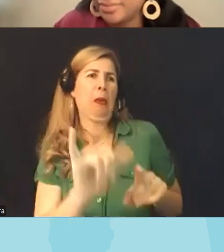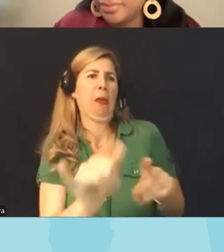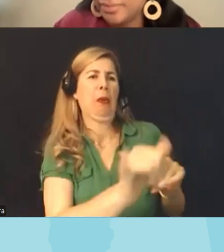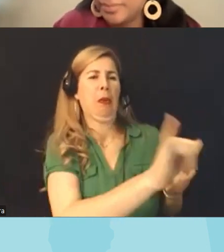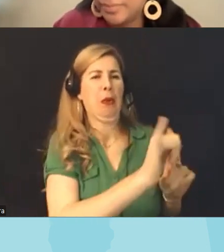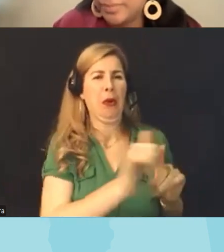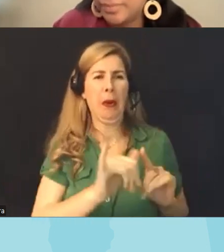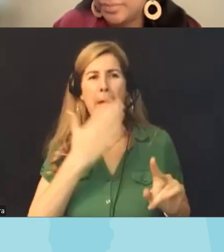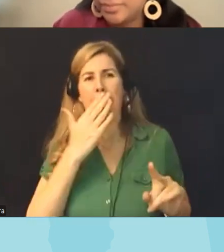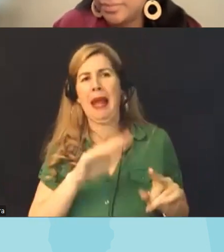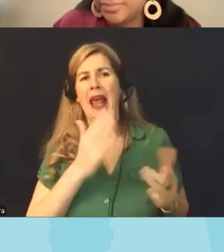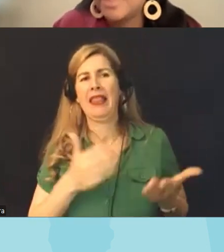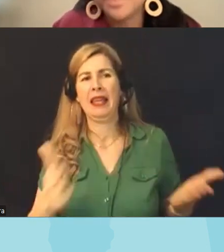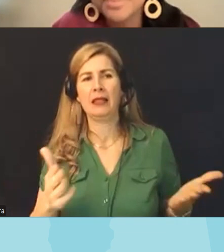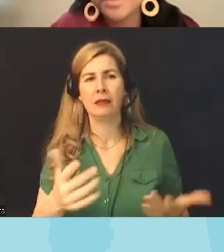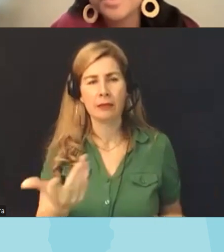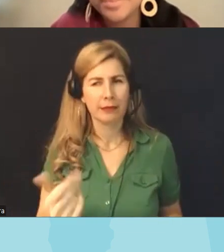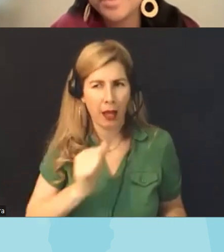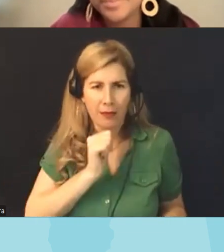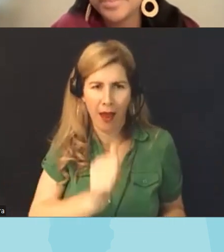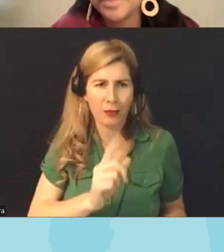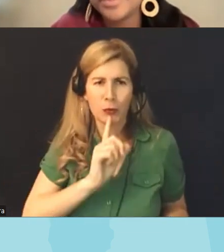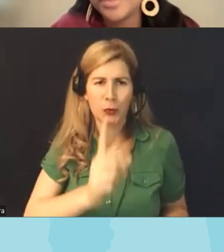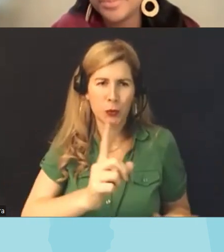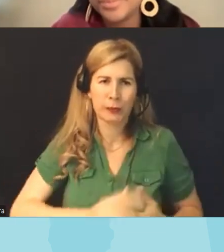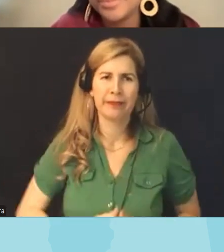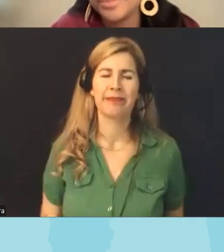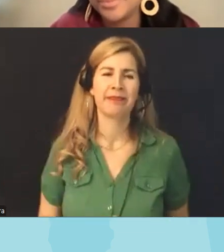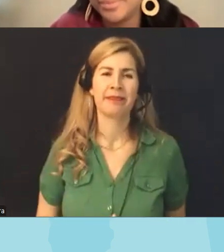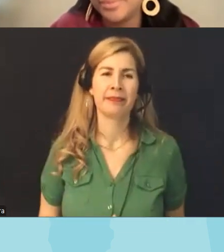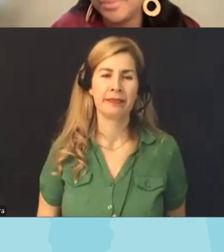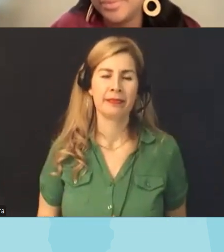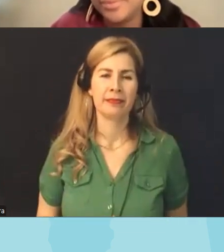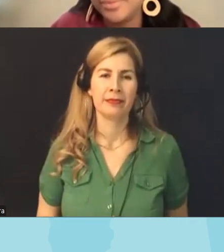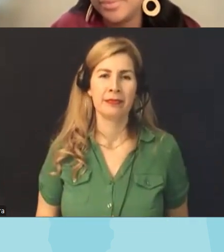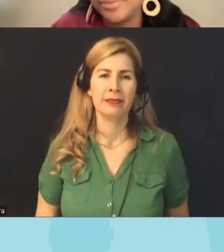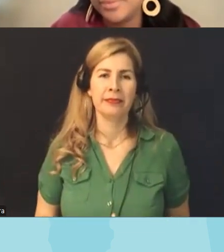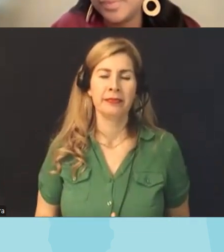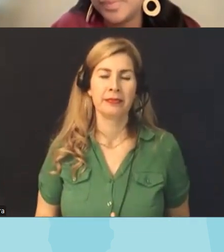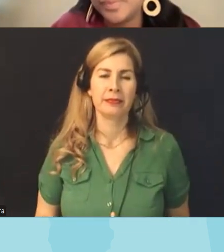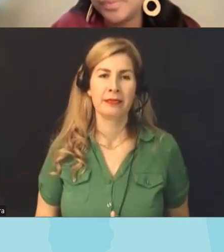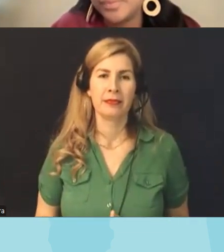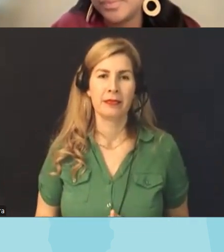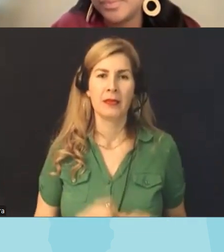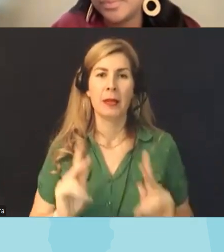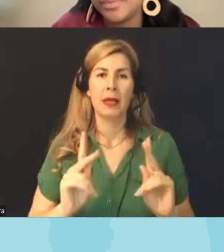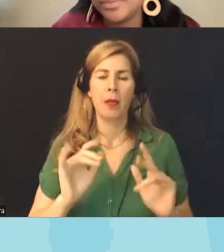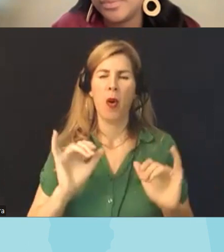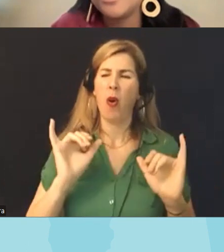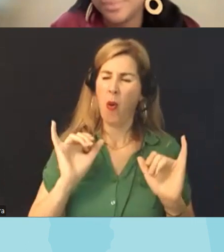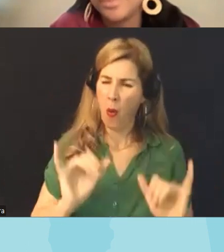really really not um and um when people learn that they become a little more outraged than they were